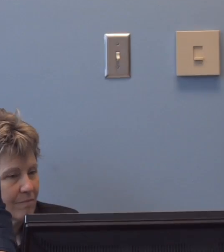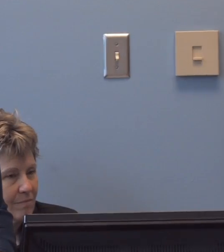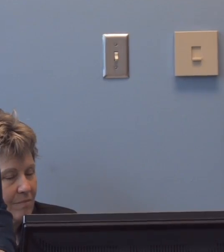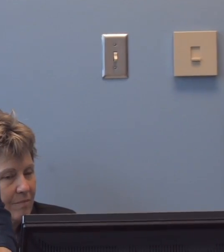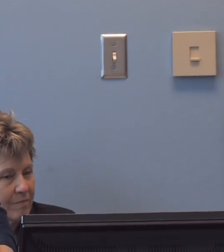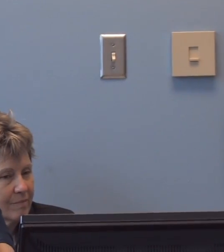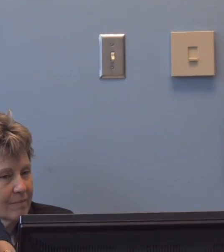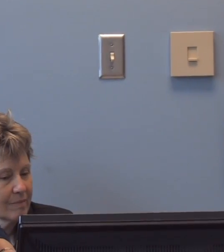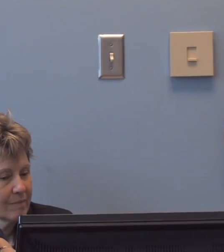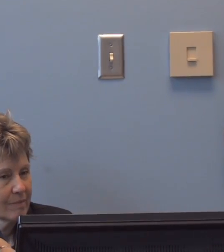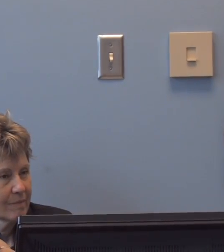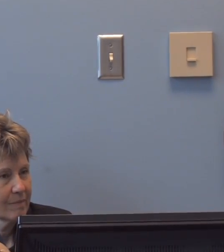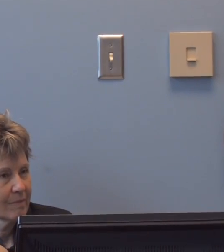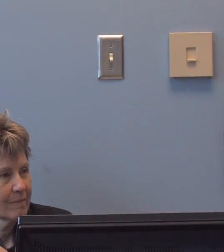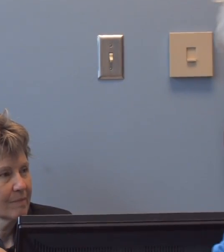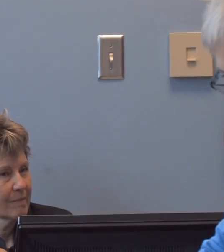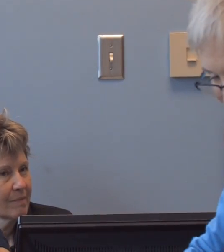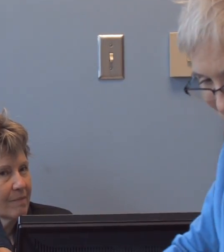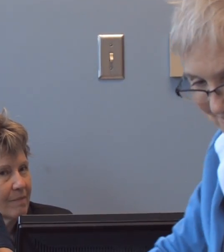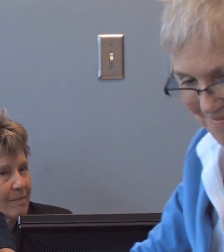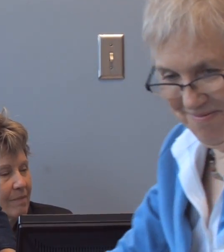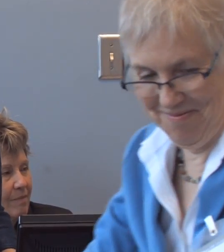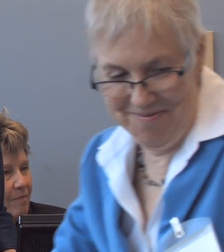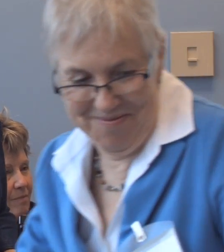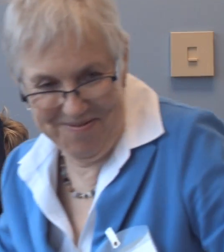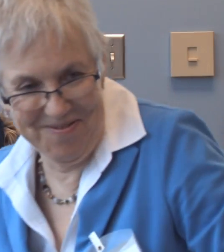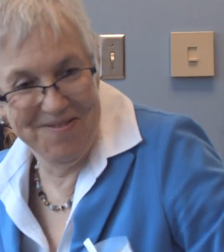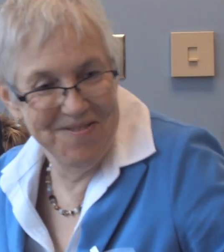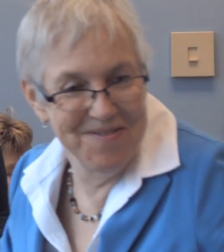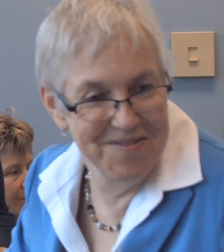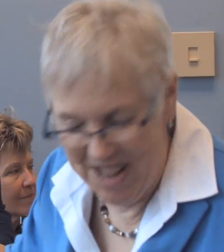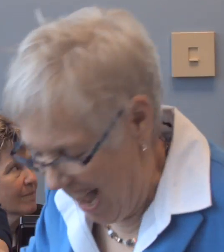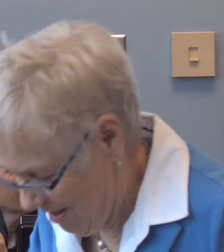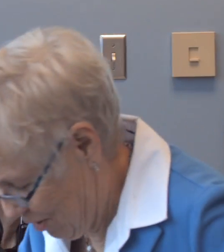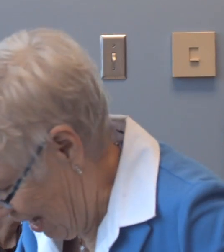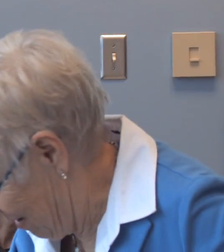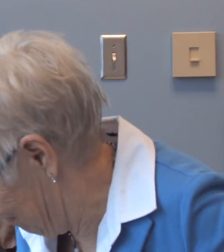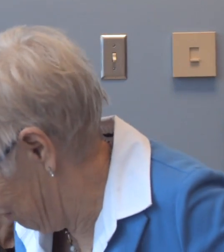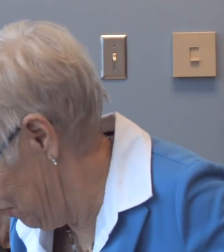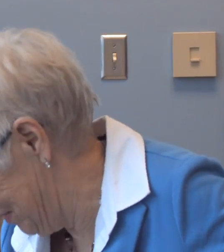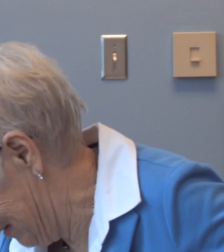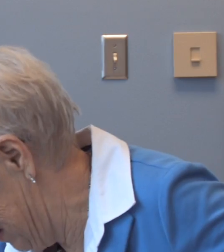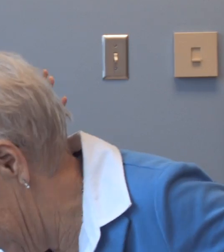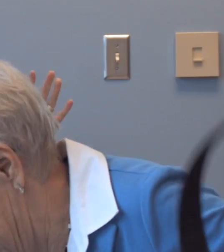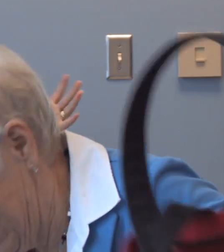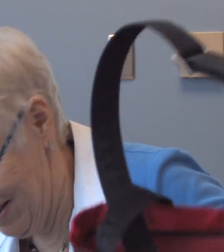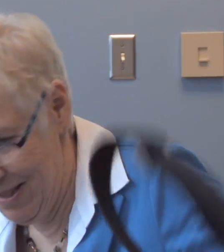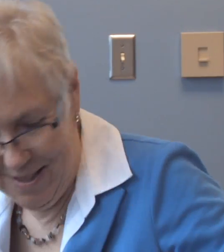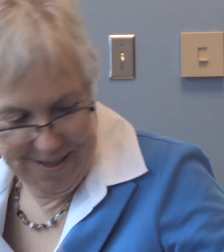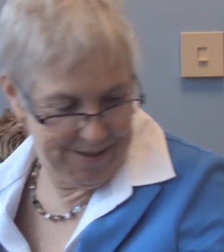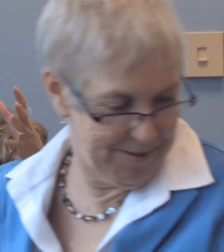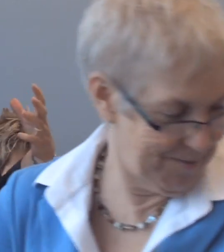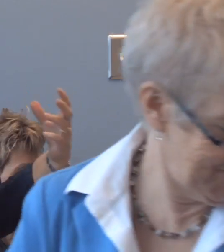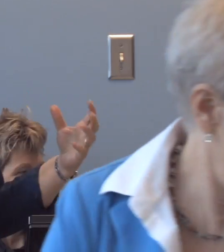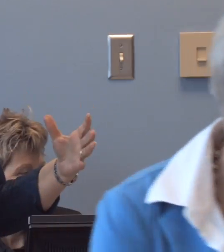Alright, so, our final presentation today, um, kind of brings it